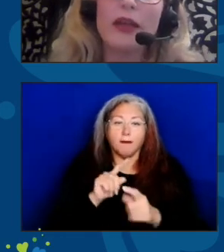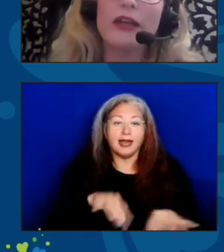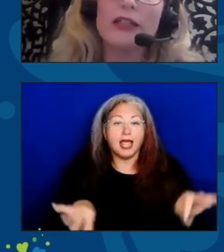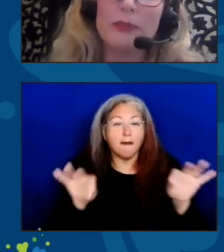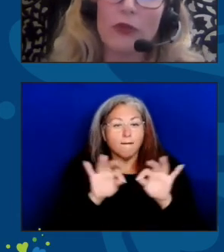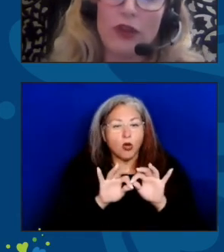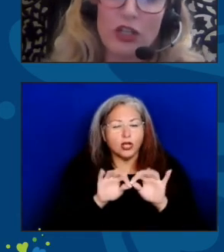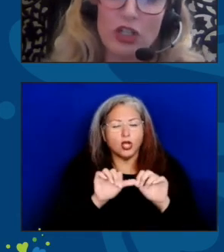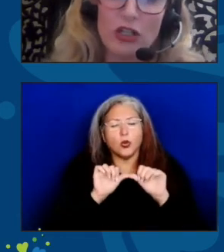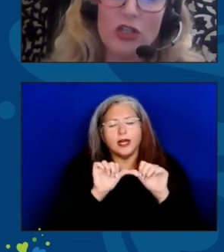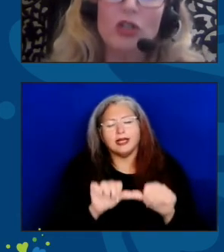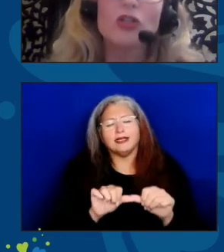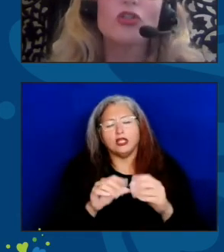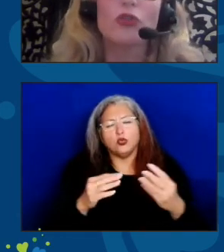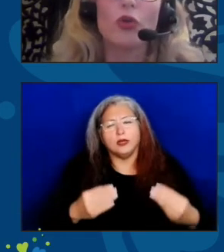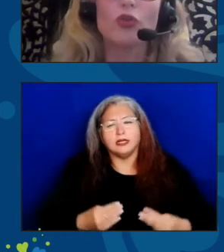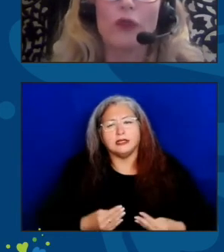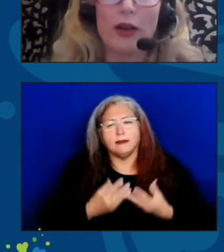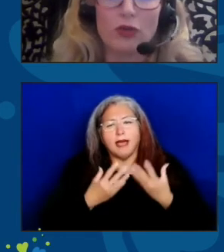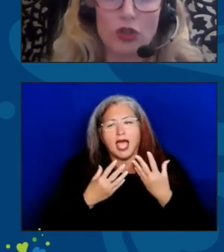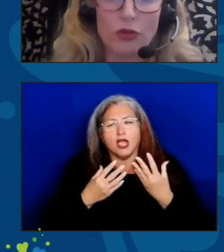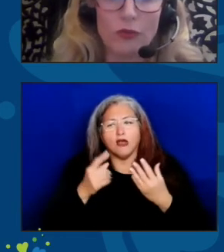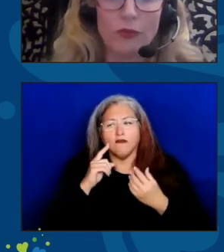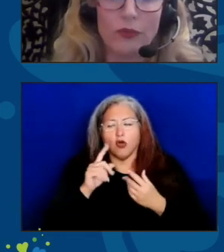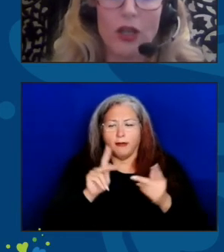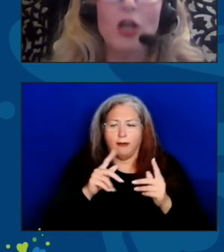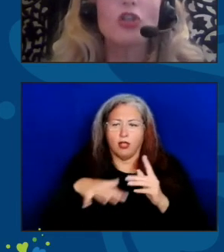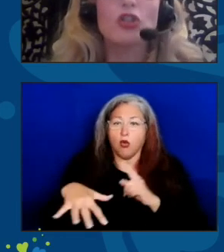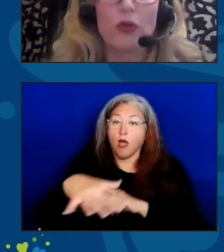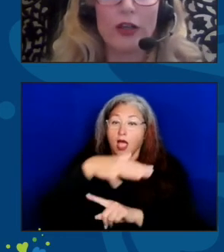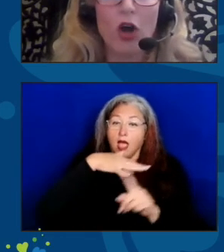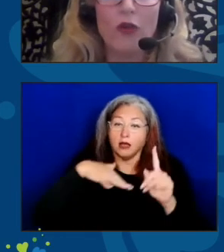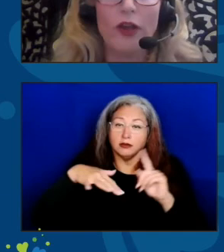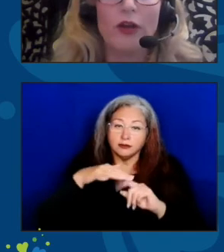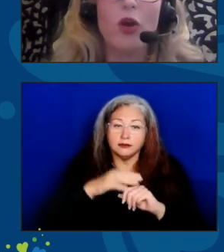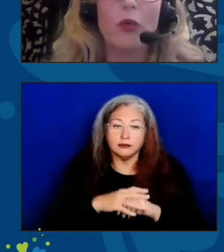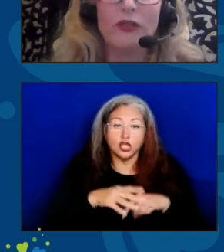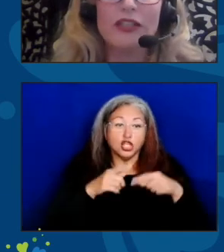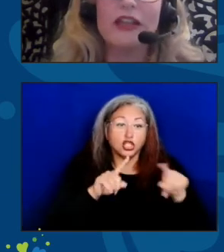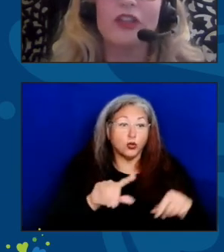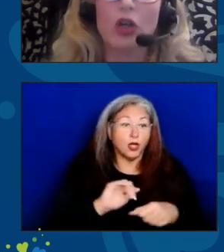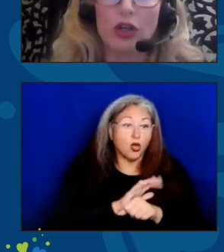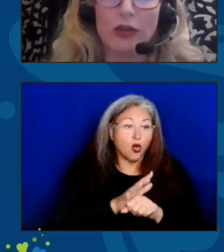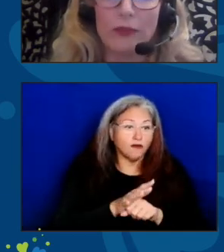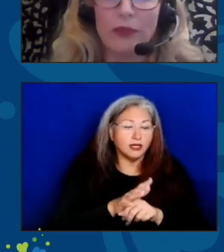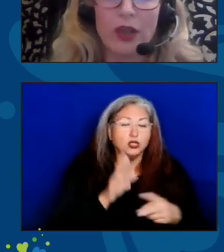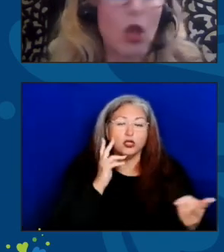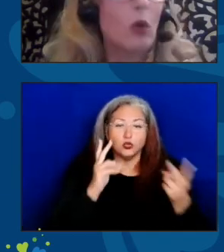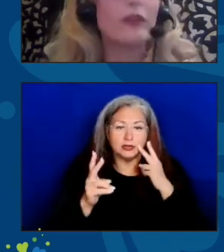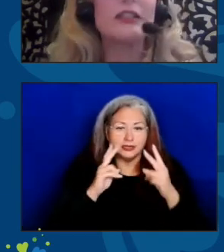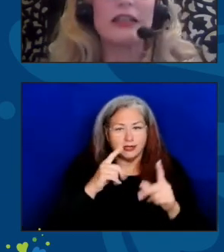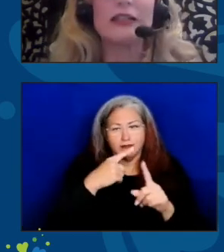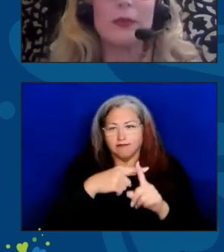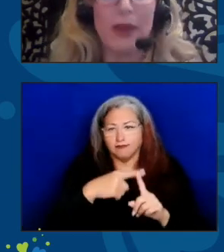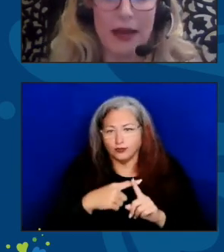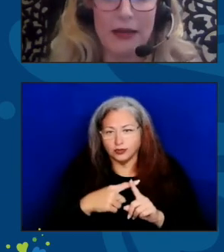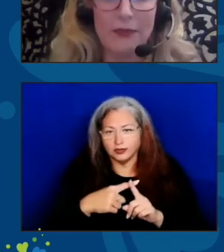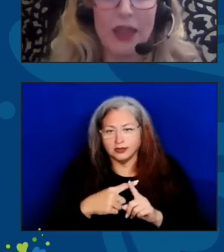an inspiration to those around you. During COVID, we've seen the good, we've seen some bad,